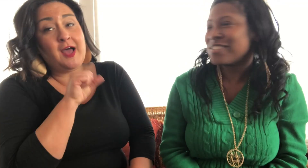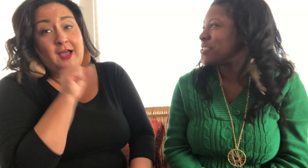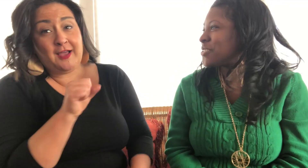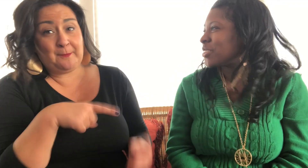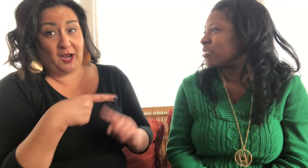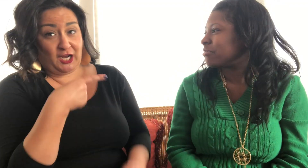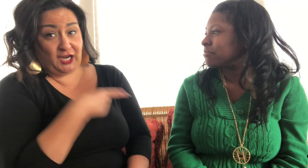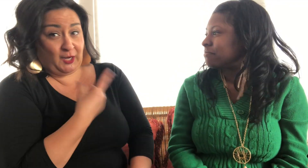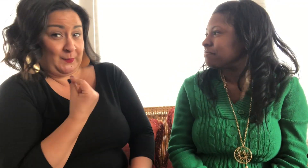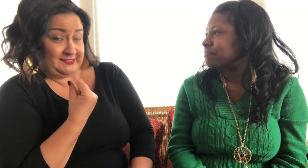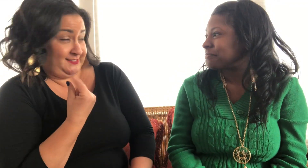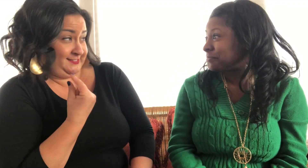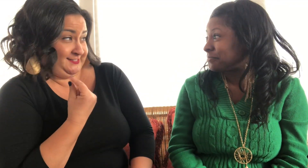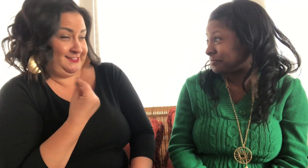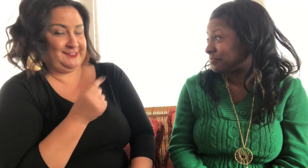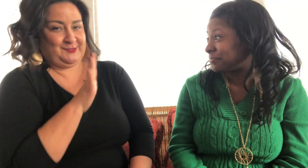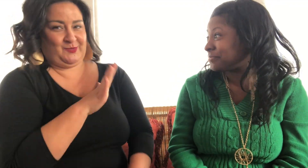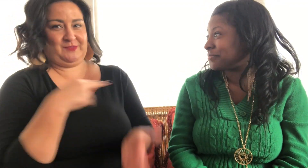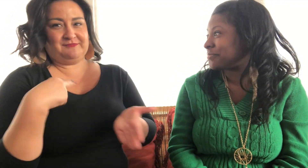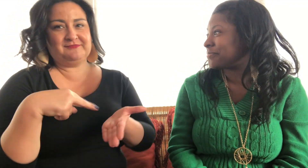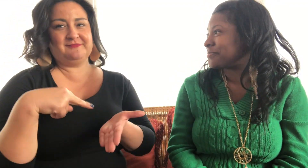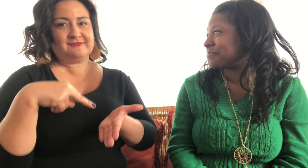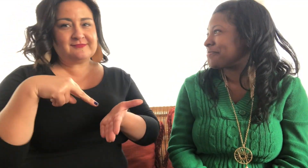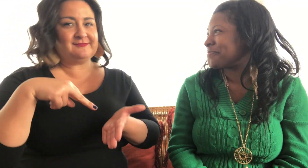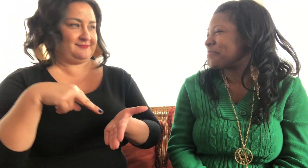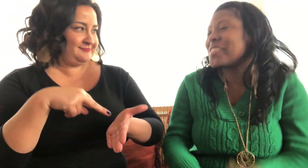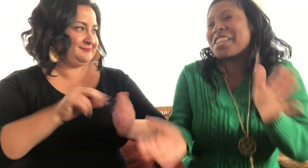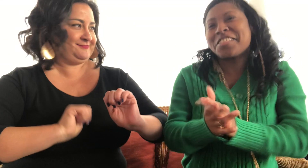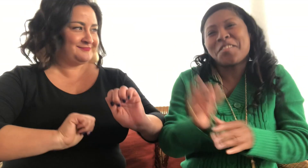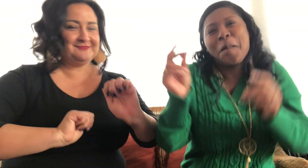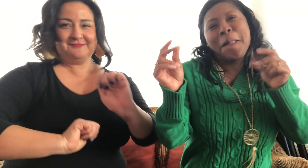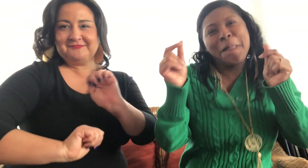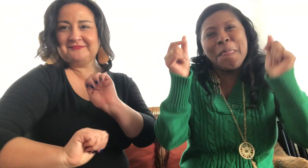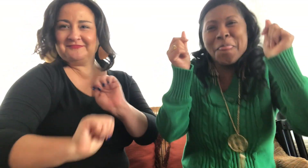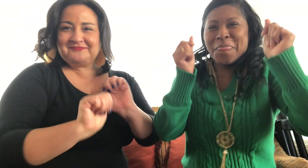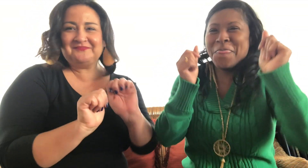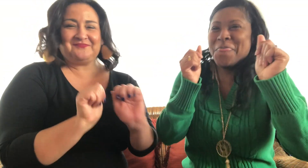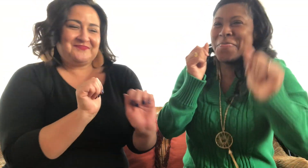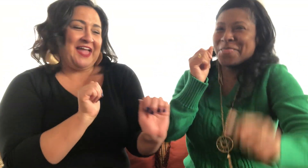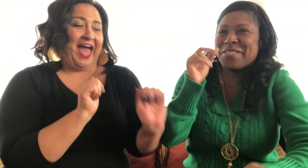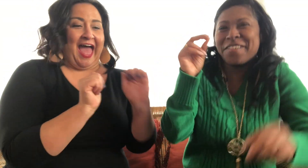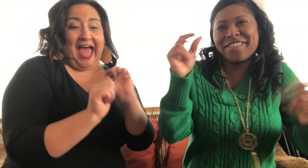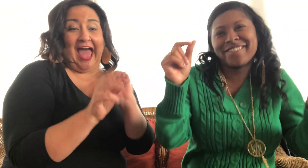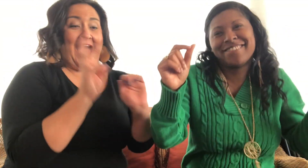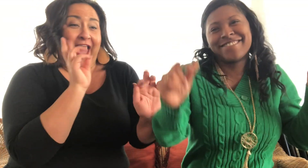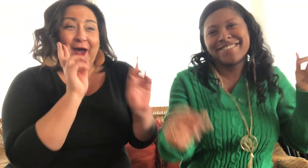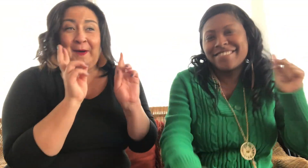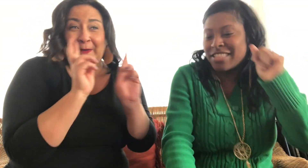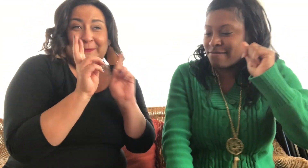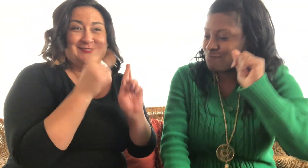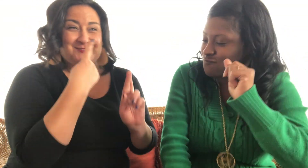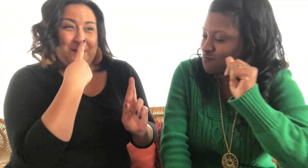What do I love about her? What? Her dancing. Yeah!